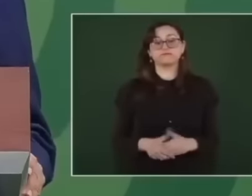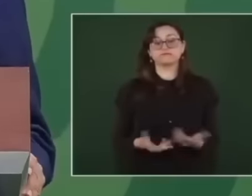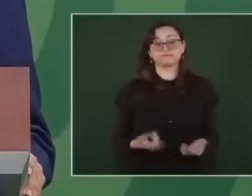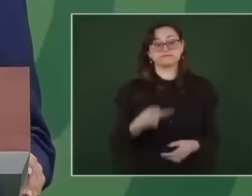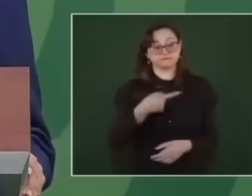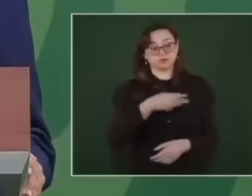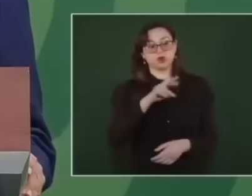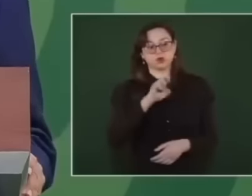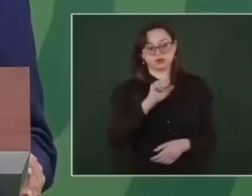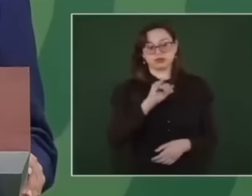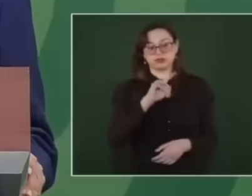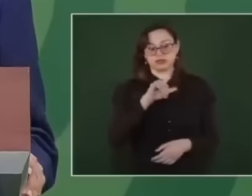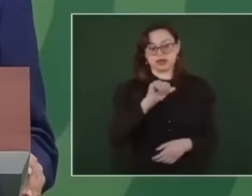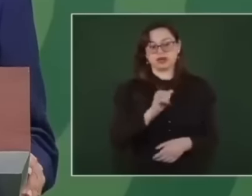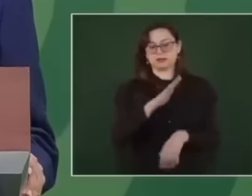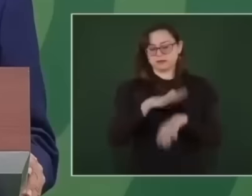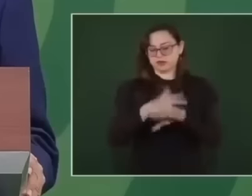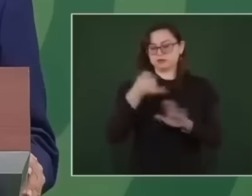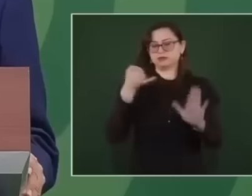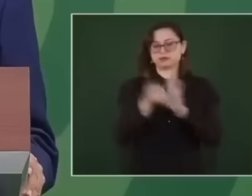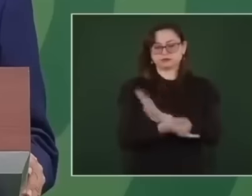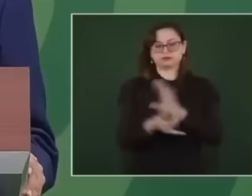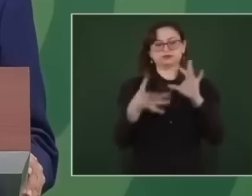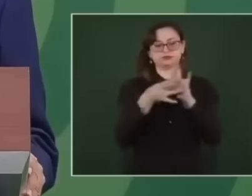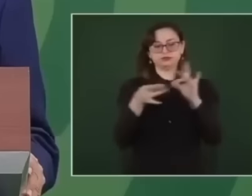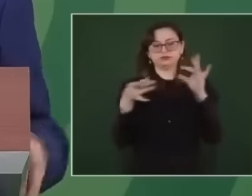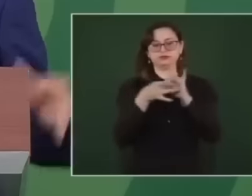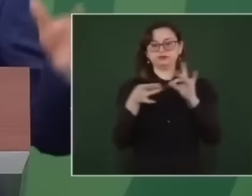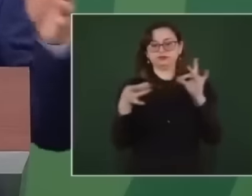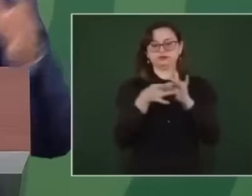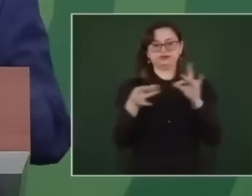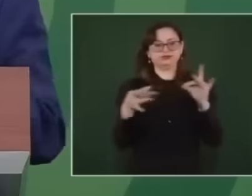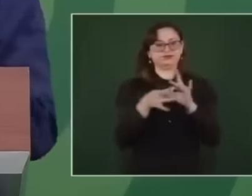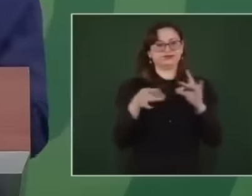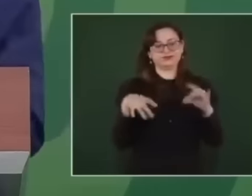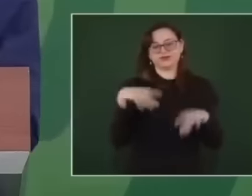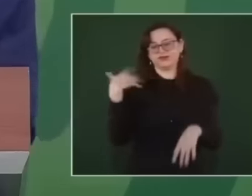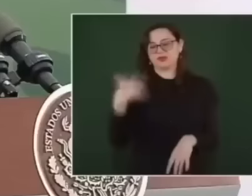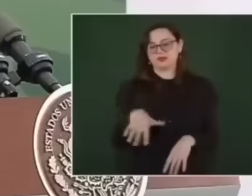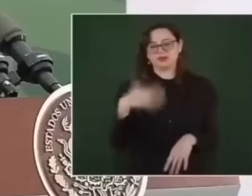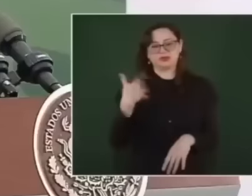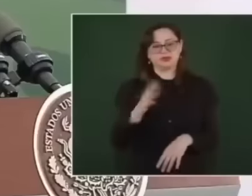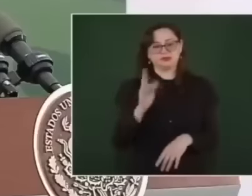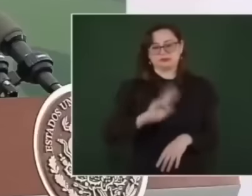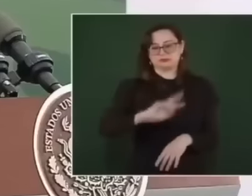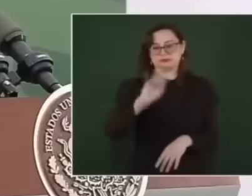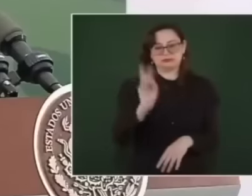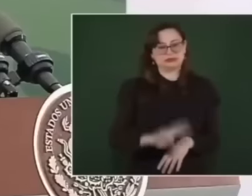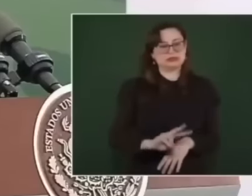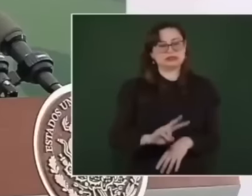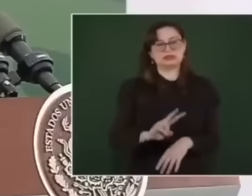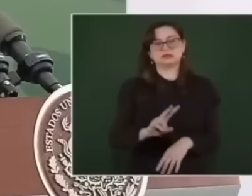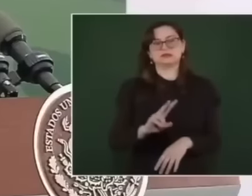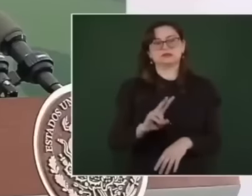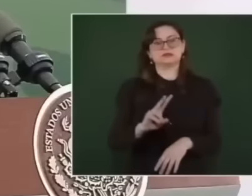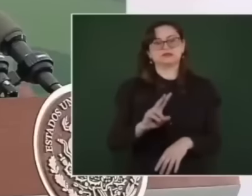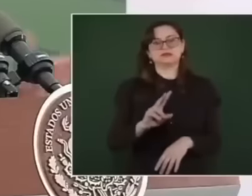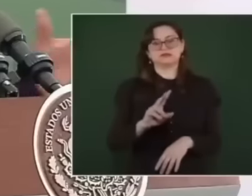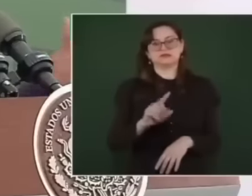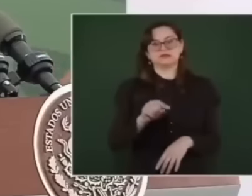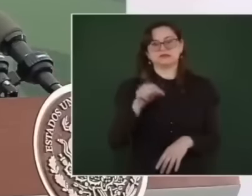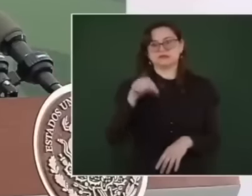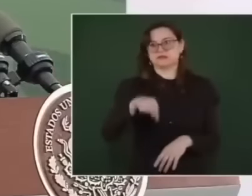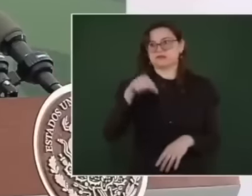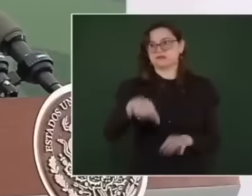Yela is going to tell them because they are special facilities and